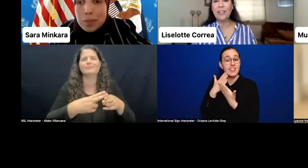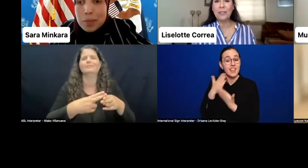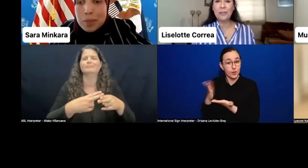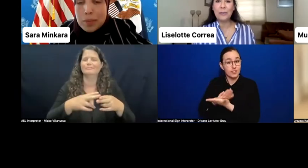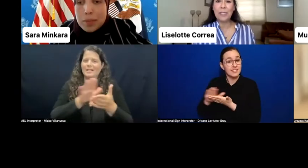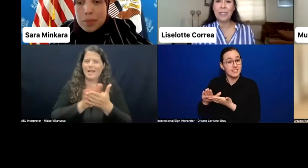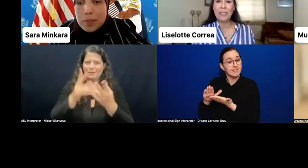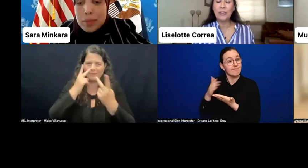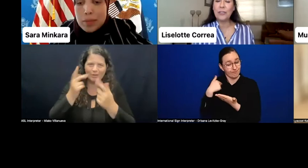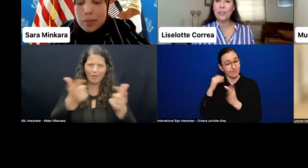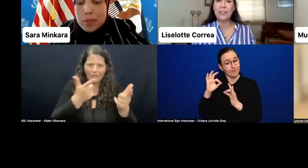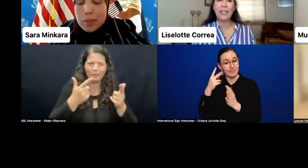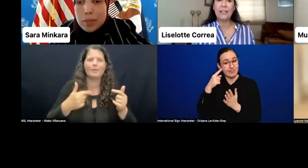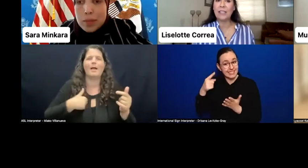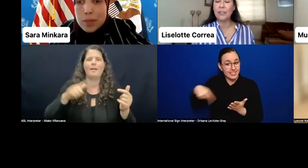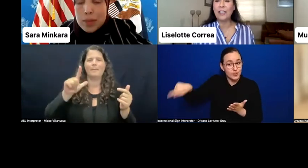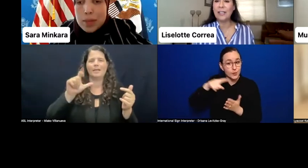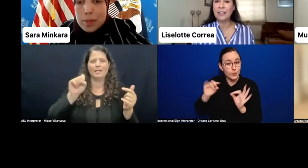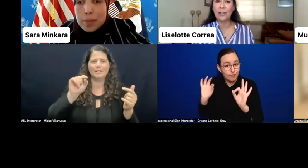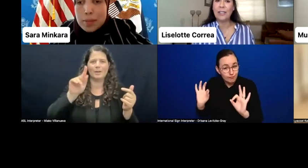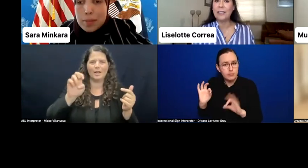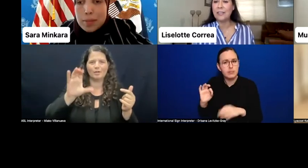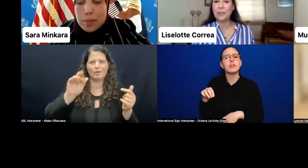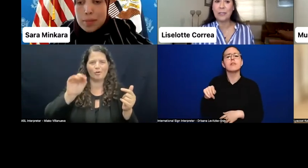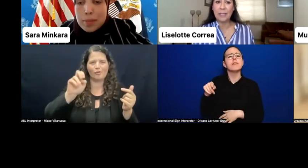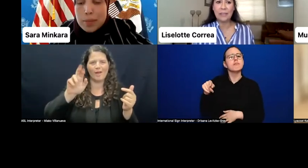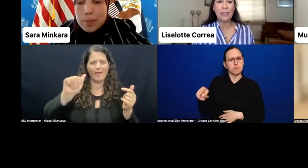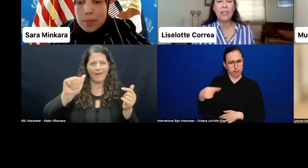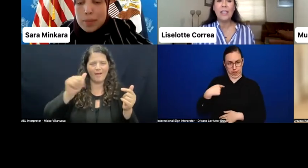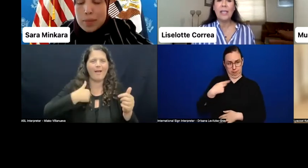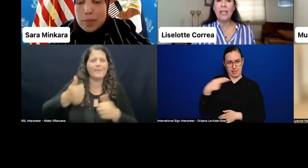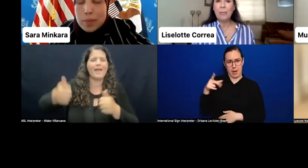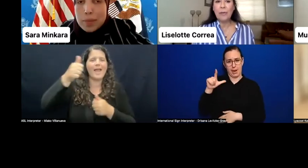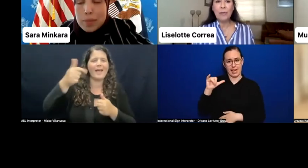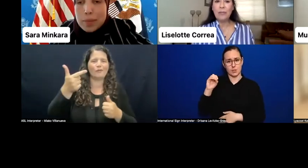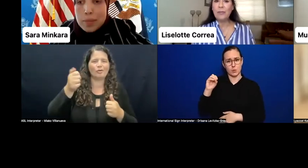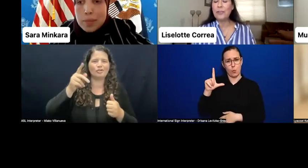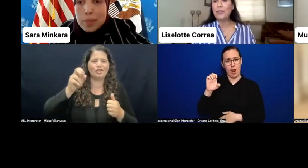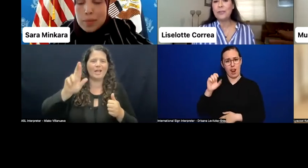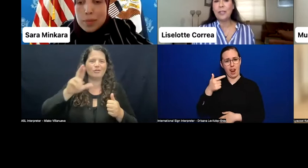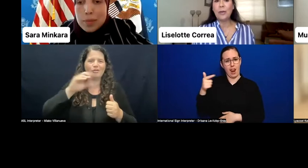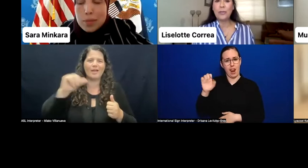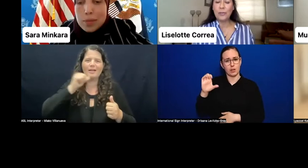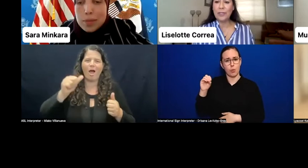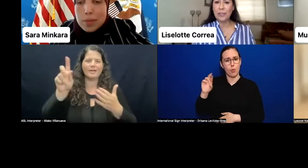and Non-Discrimination Unit at the National Electoral Institute in Mexico. And I'm very grateful for the opportunity